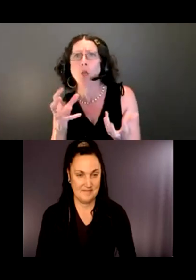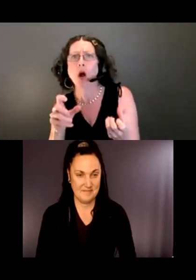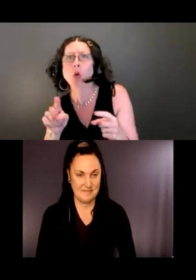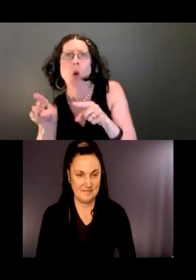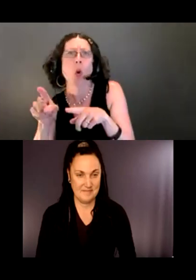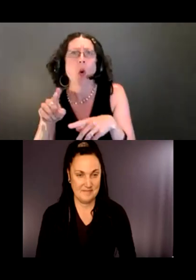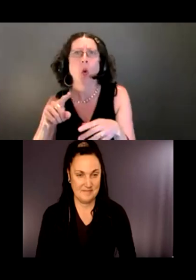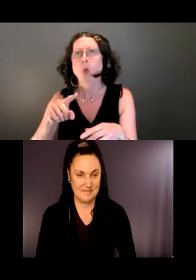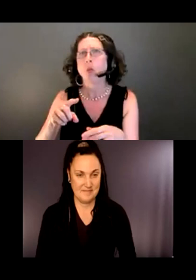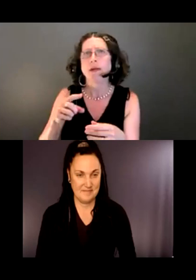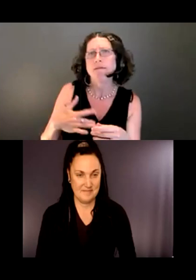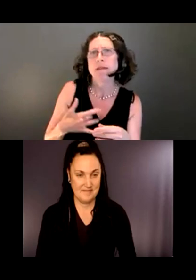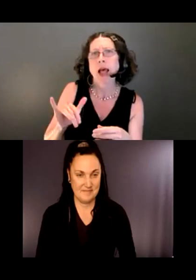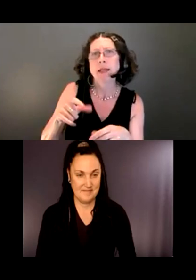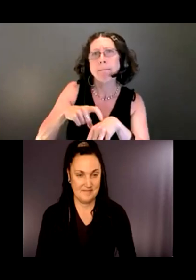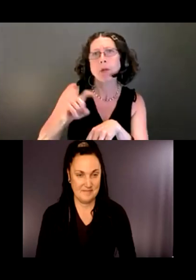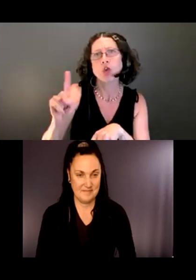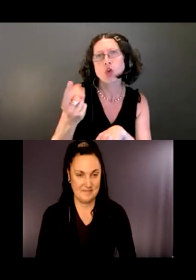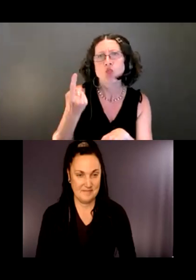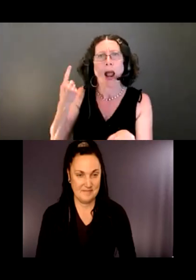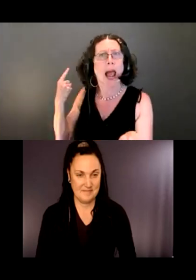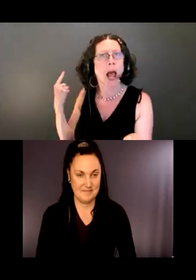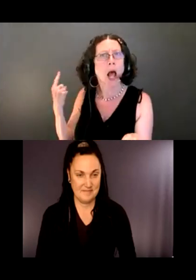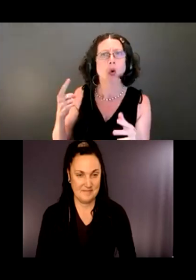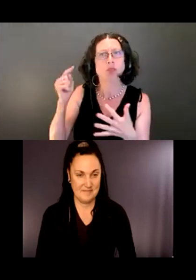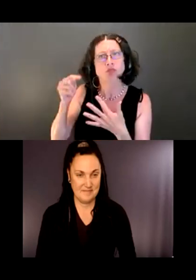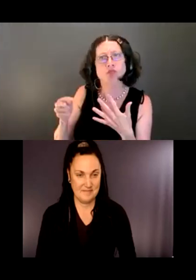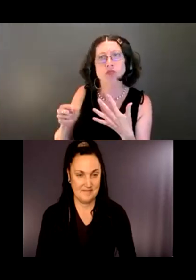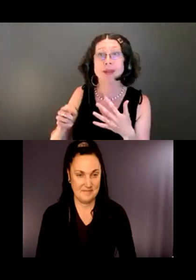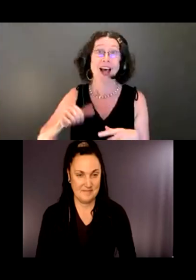The other neat thing that's coming out, especially with 3D printers, are tactile maps.